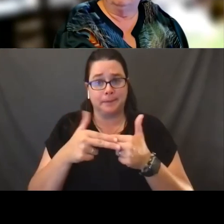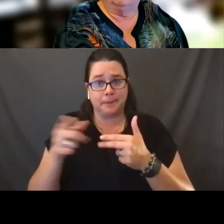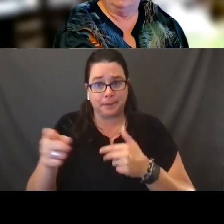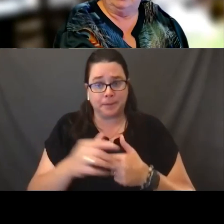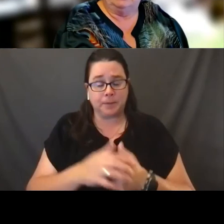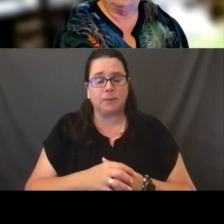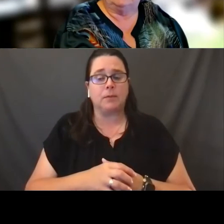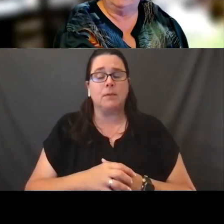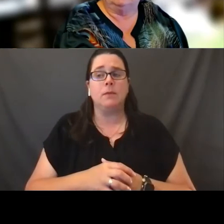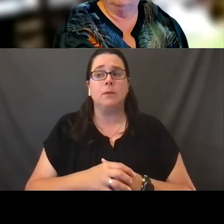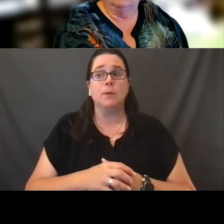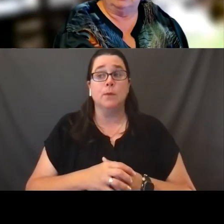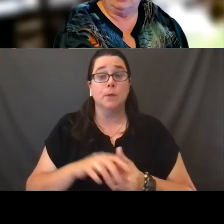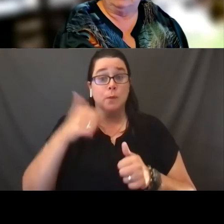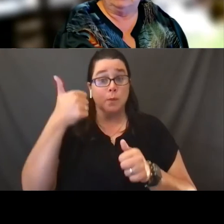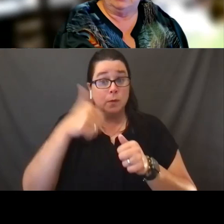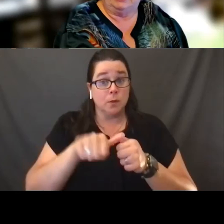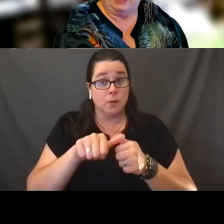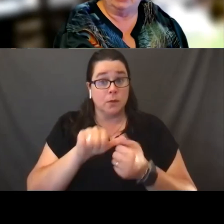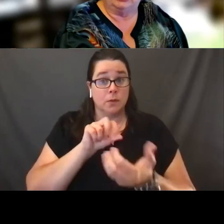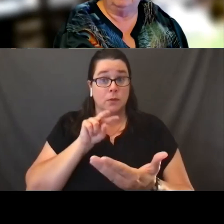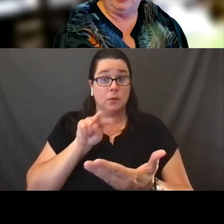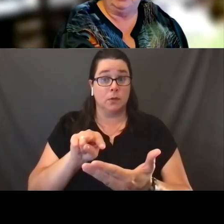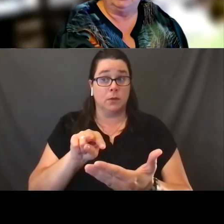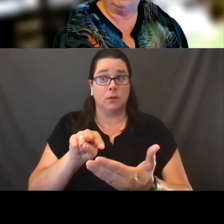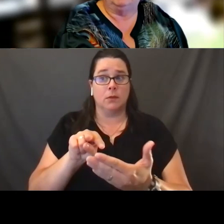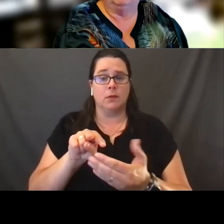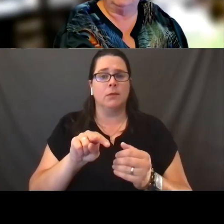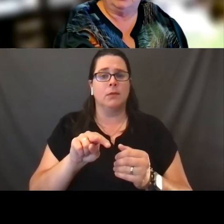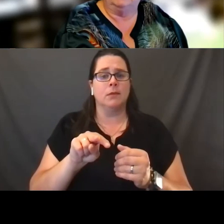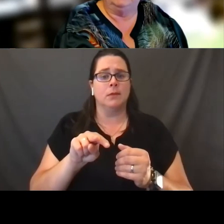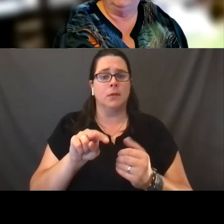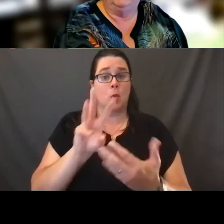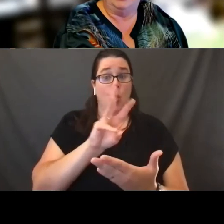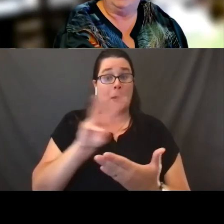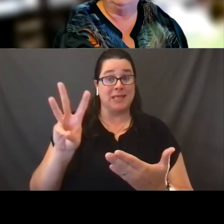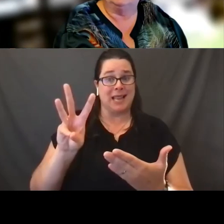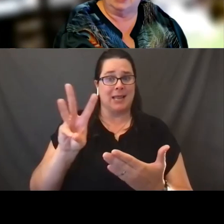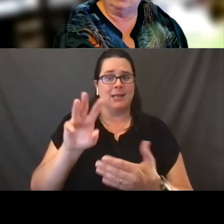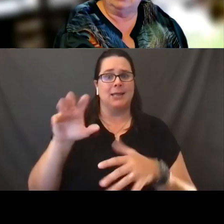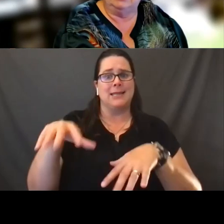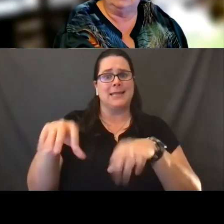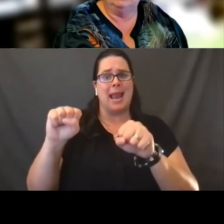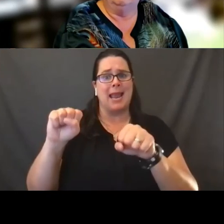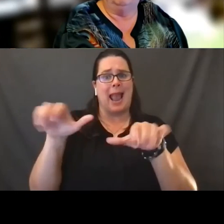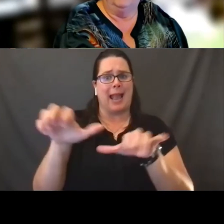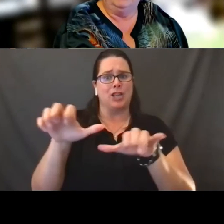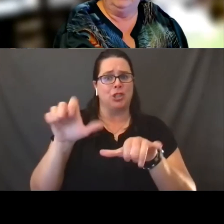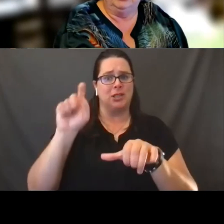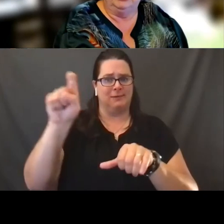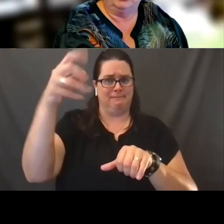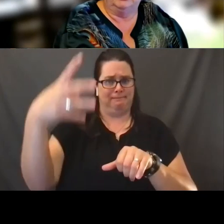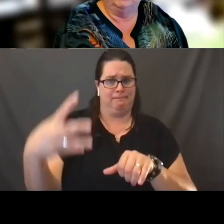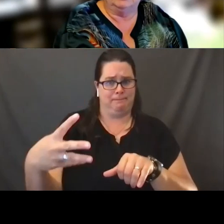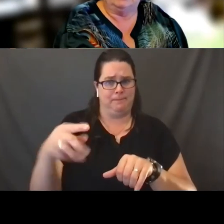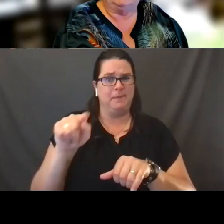Don't forget to take a look at the take action page. It will tell you exactly what you can do.